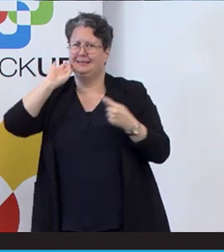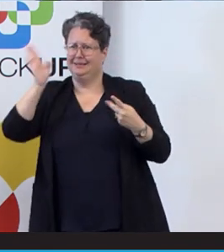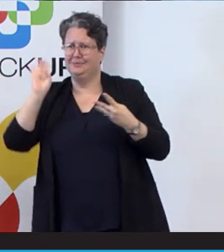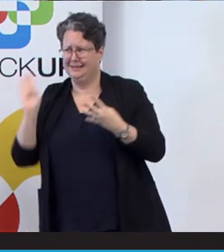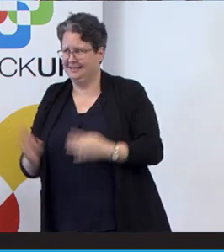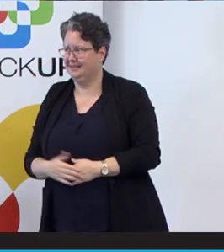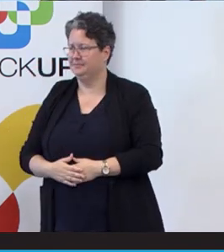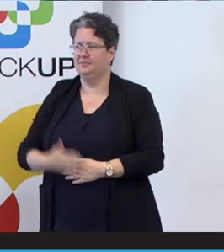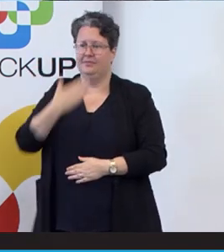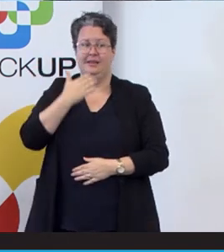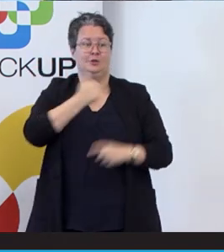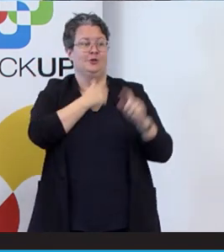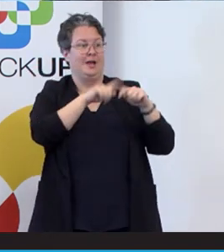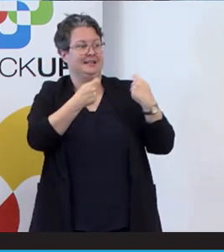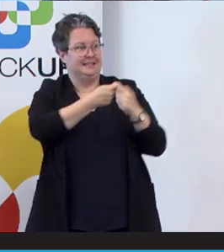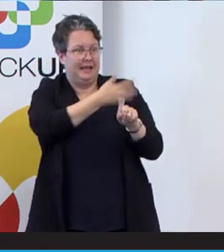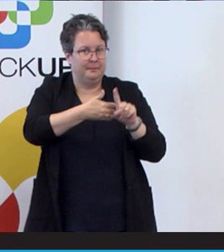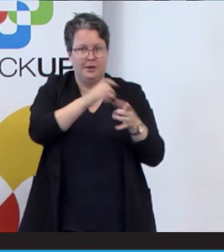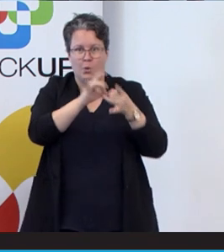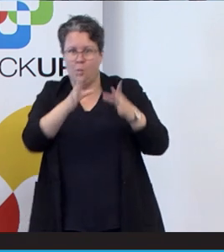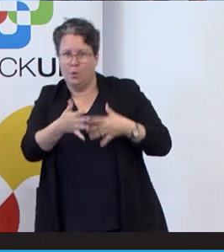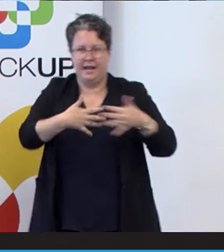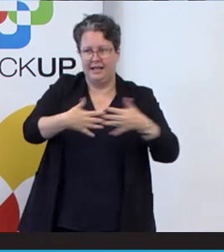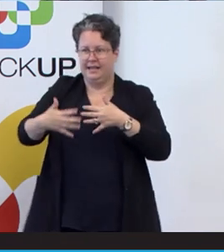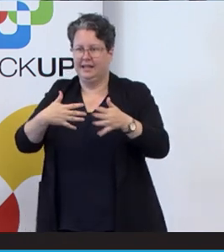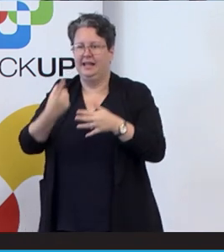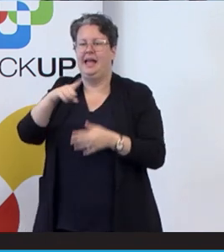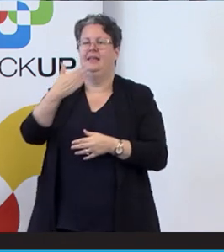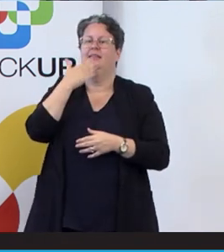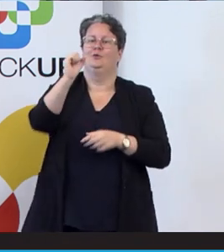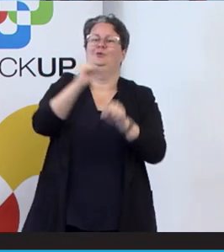to our team as well. Just for coordinating everything and to Gary. We couldn't have